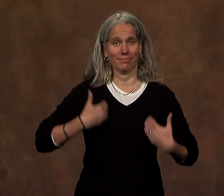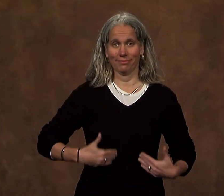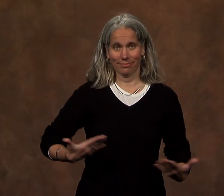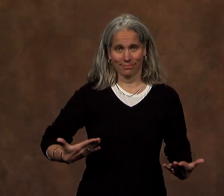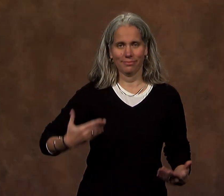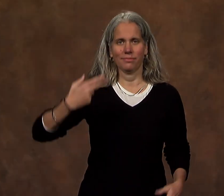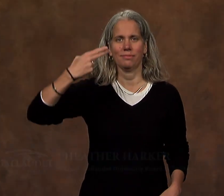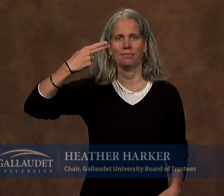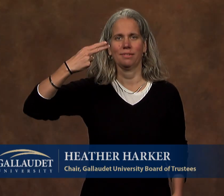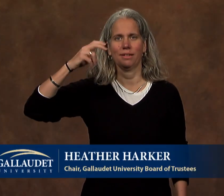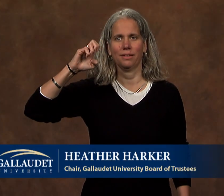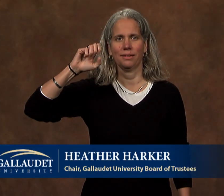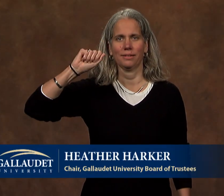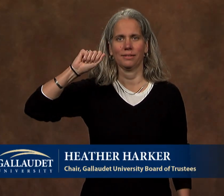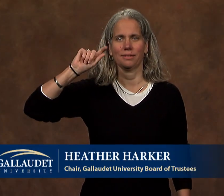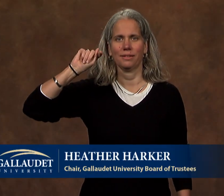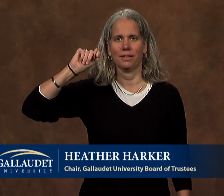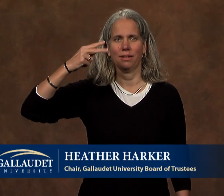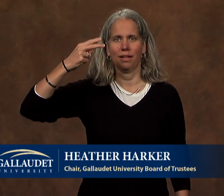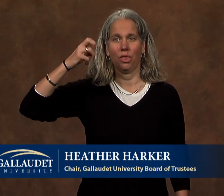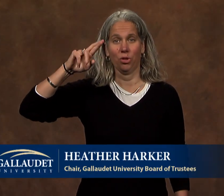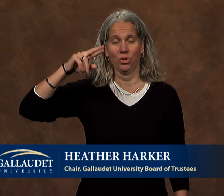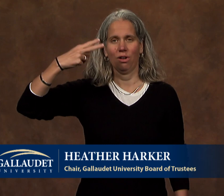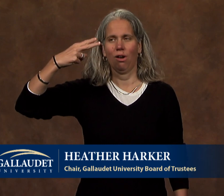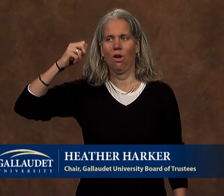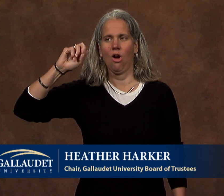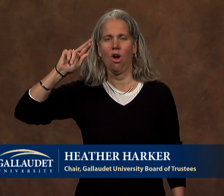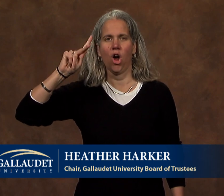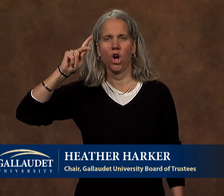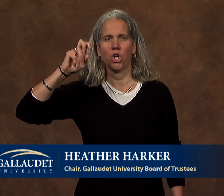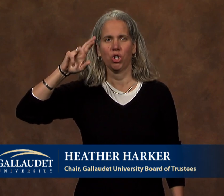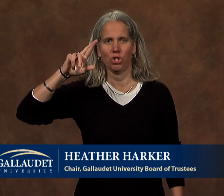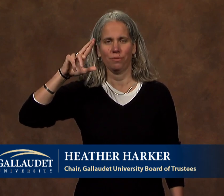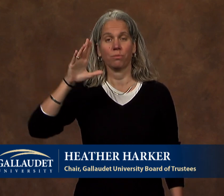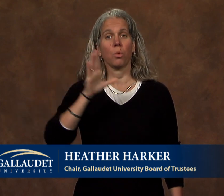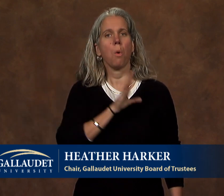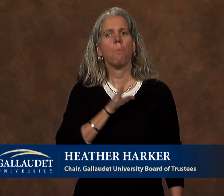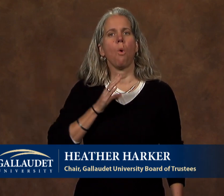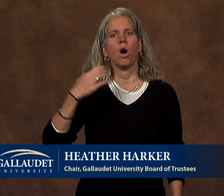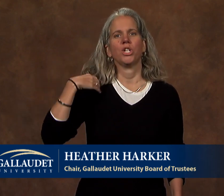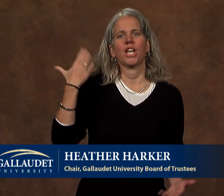Hello, everyone. I'm Heather Harker,